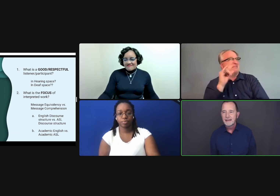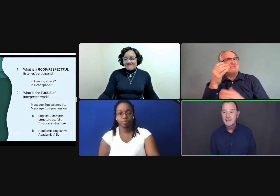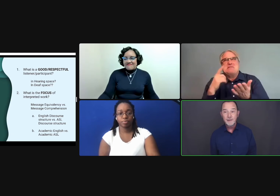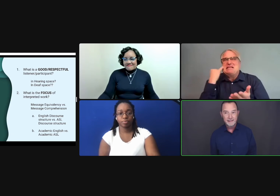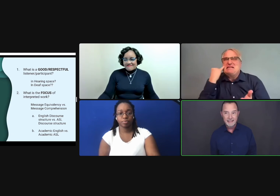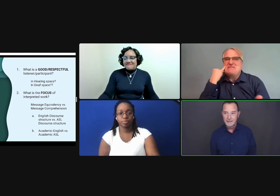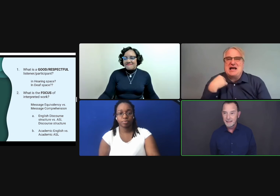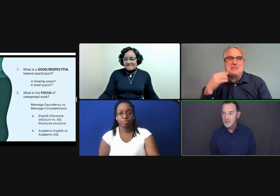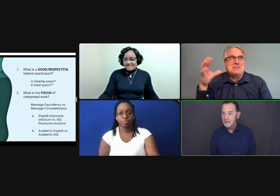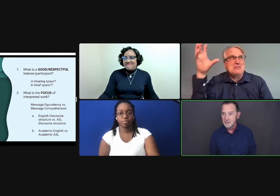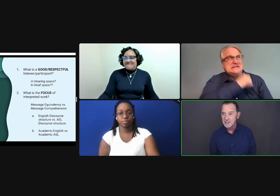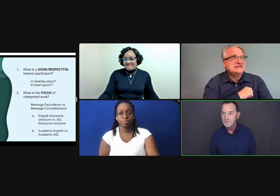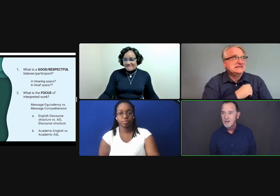And I know that that's a big challenge.